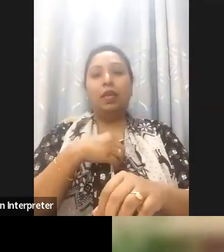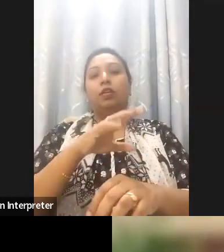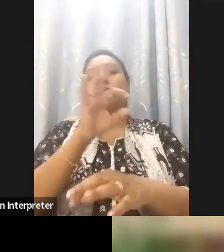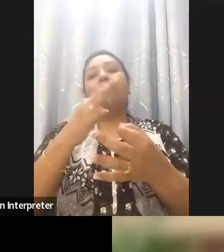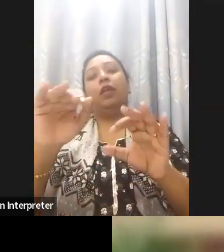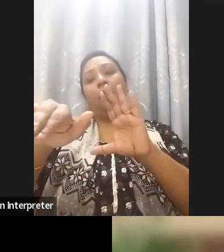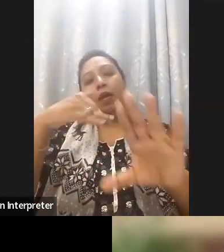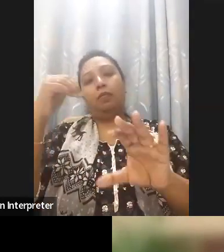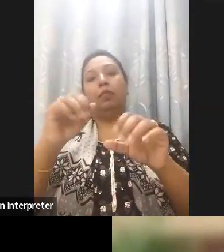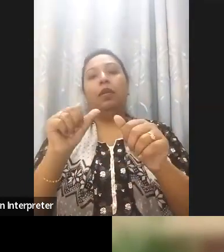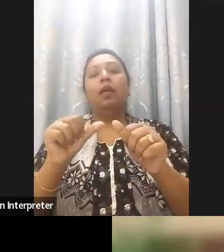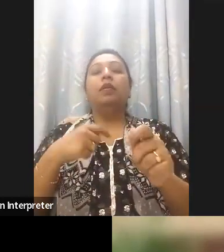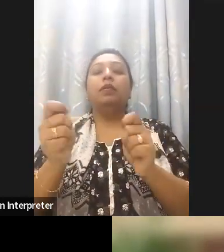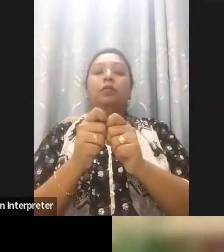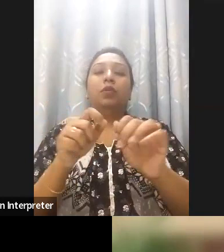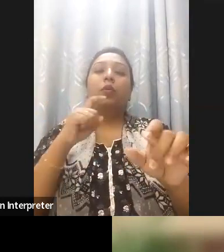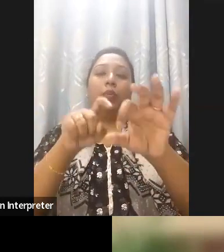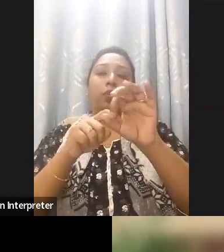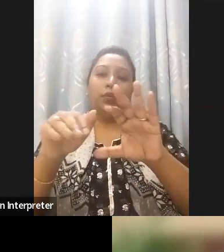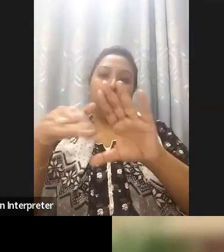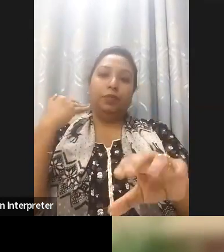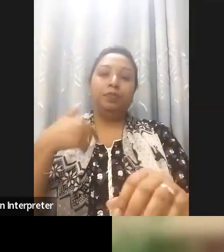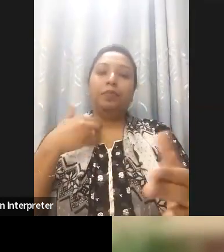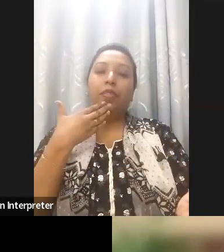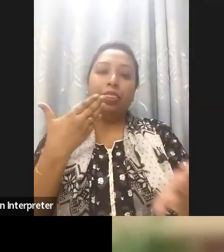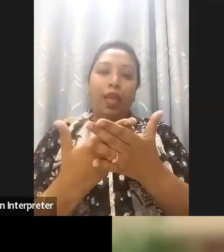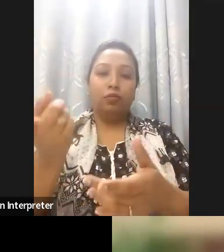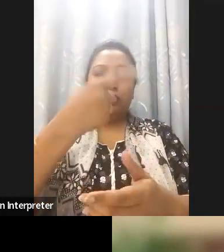thank you everyone bye thank you very much Monica